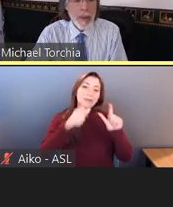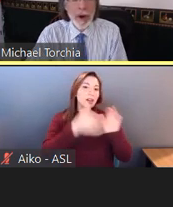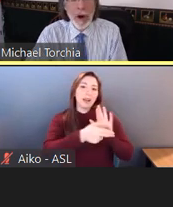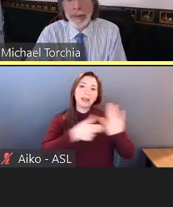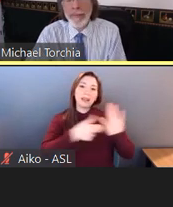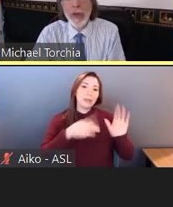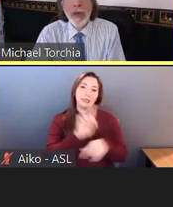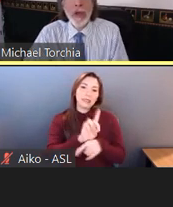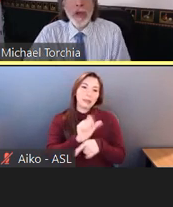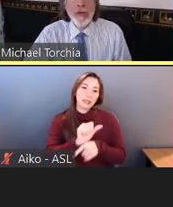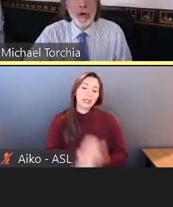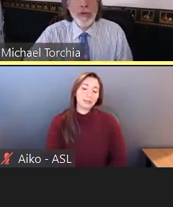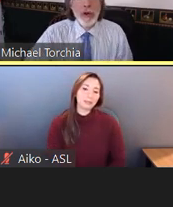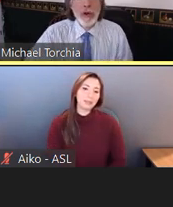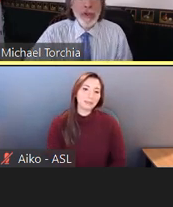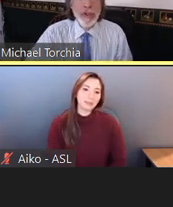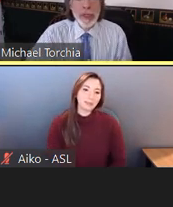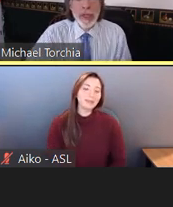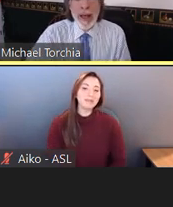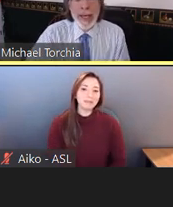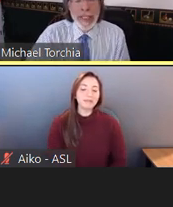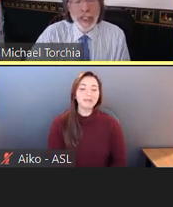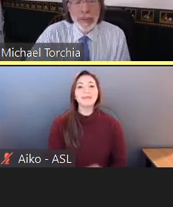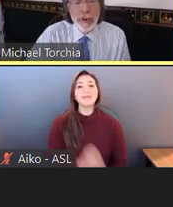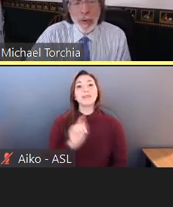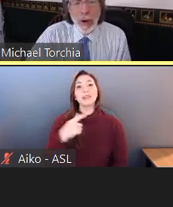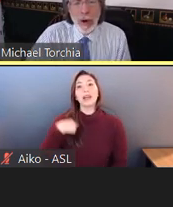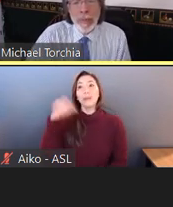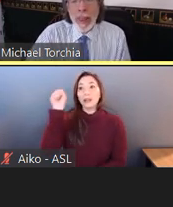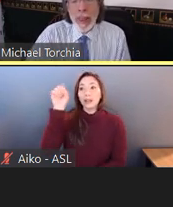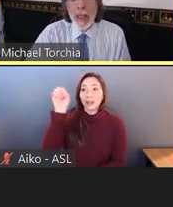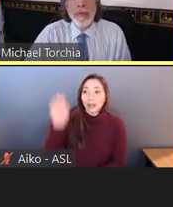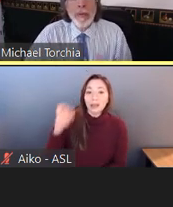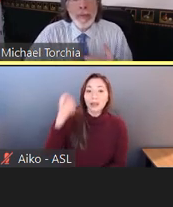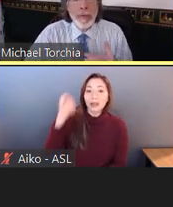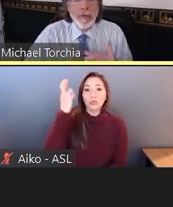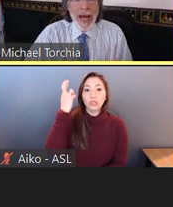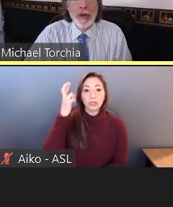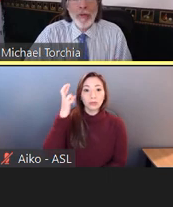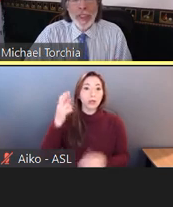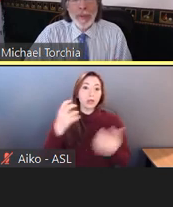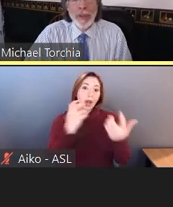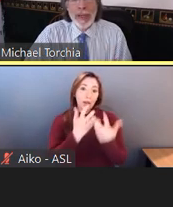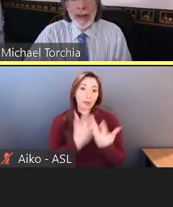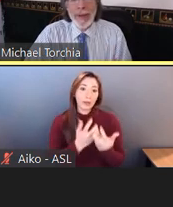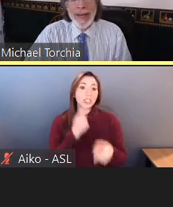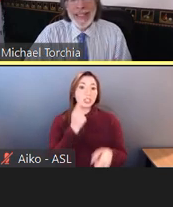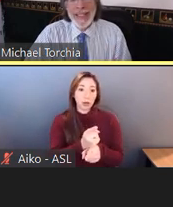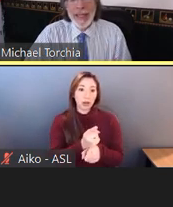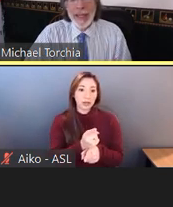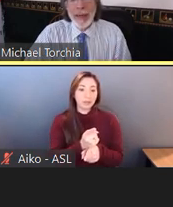All right, you've heard the term reasonable accommodations before. Providing a reasonable accommodation can